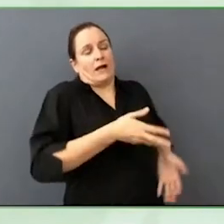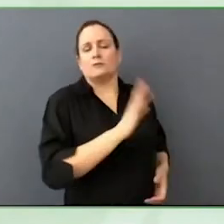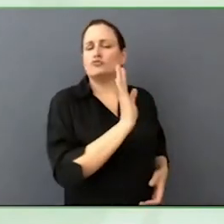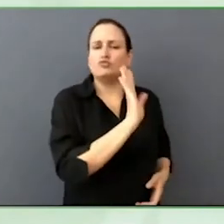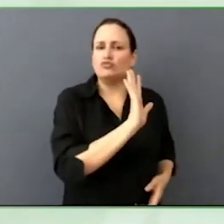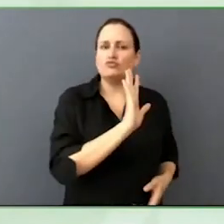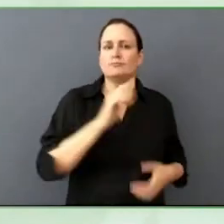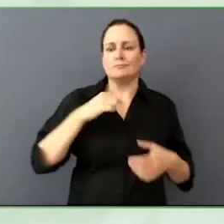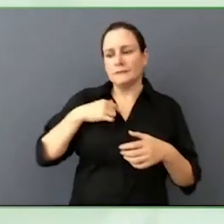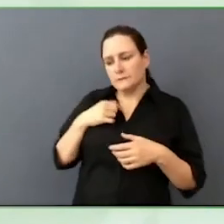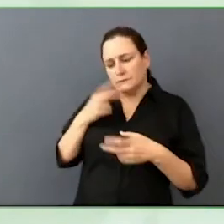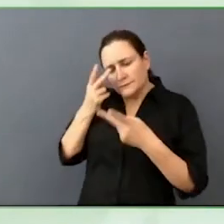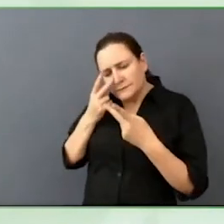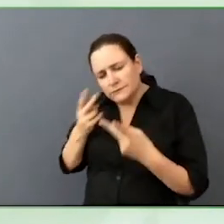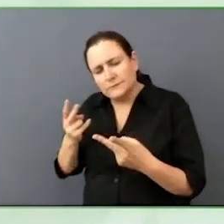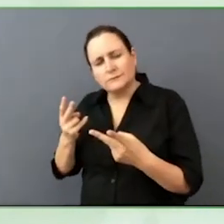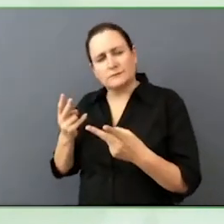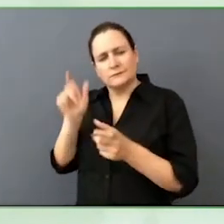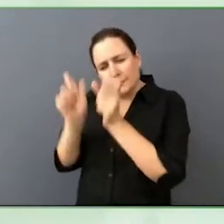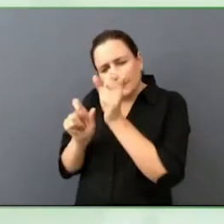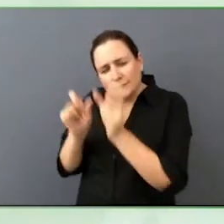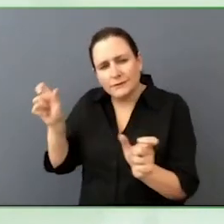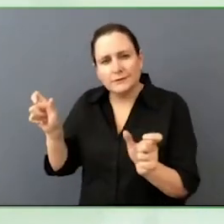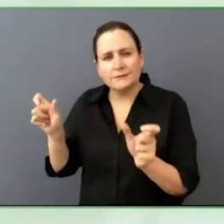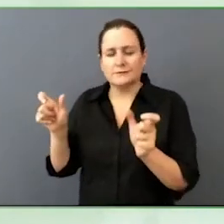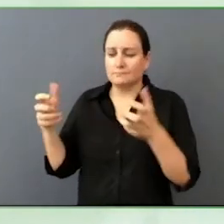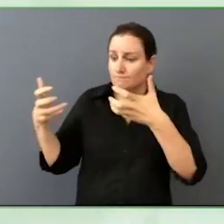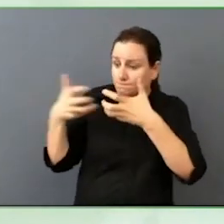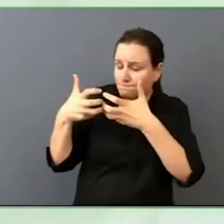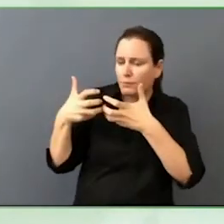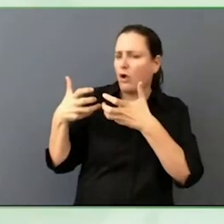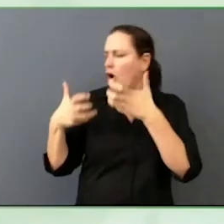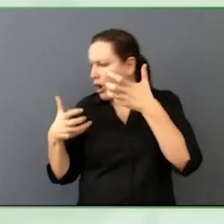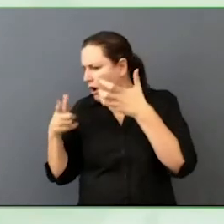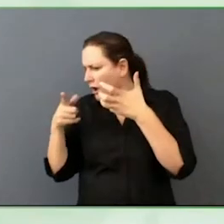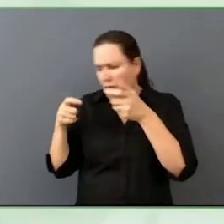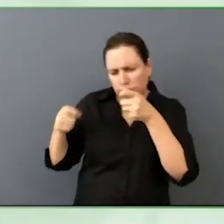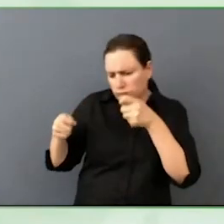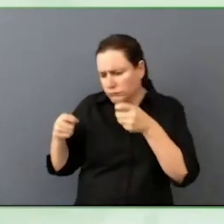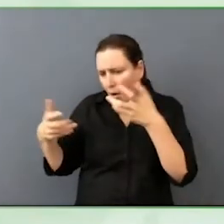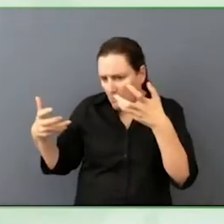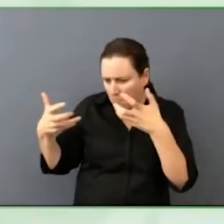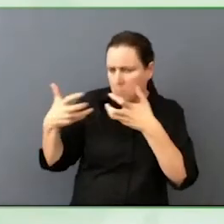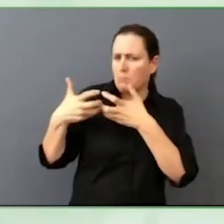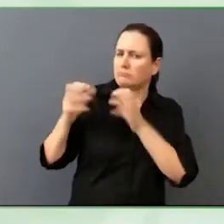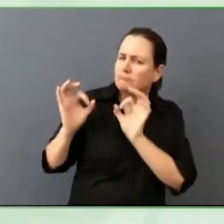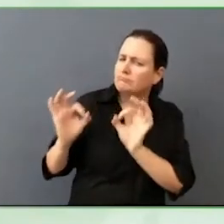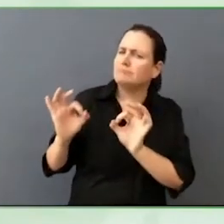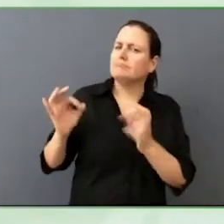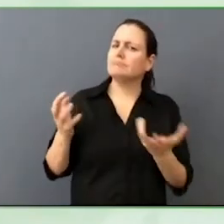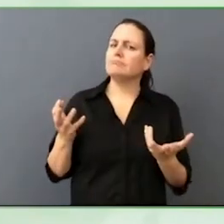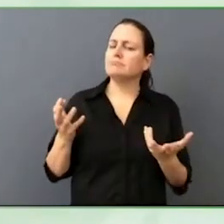I want to acknowledge that any equity work, any work that seeks to